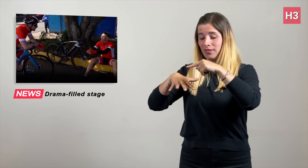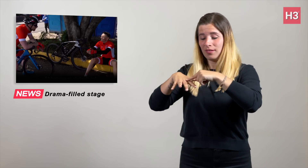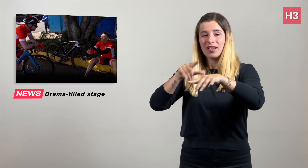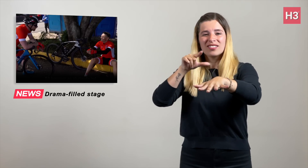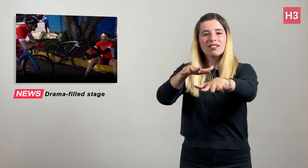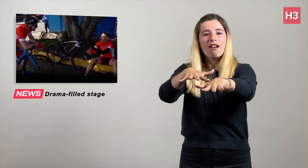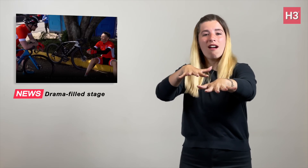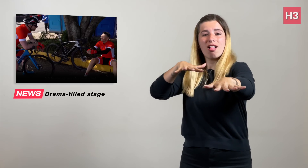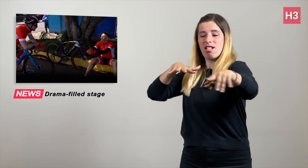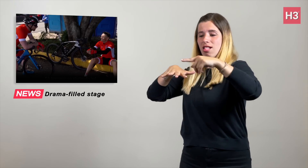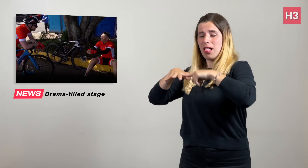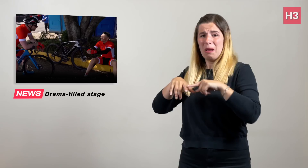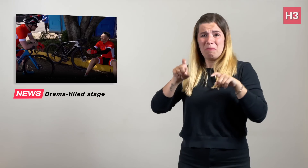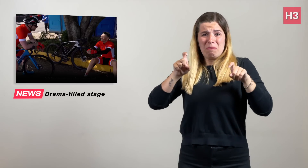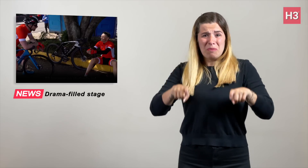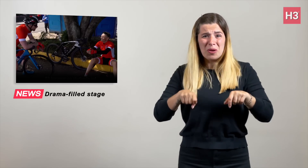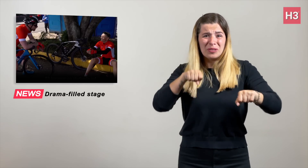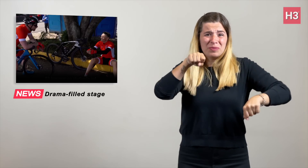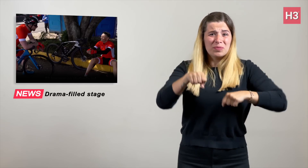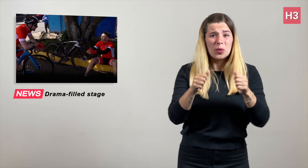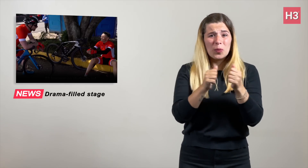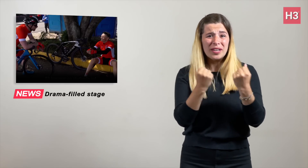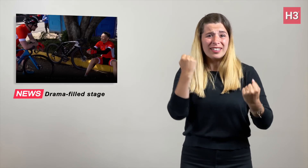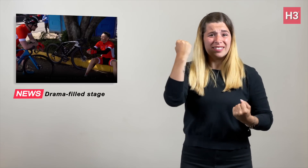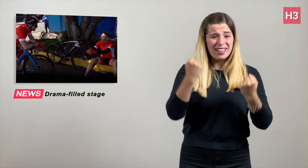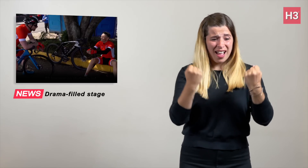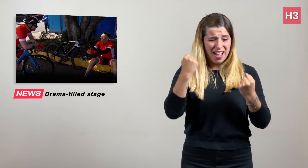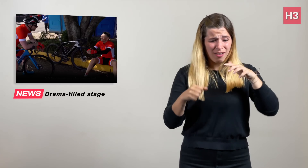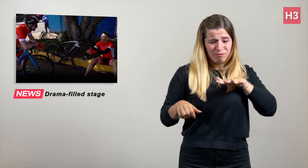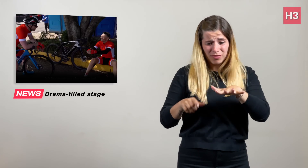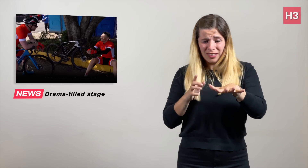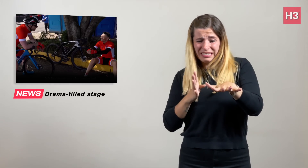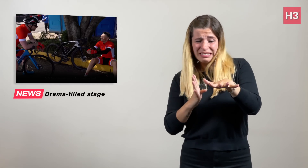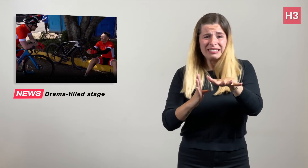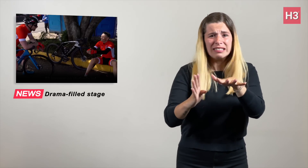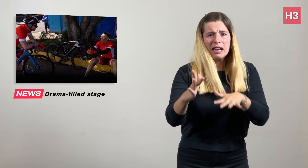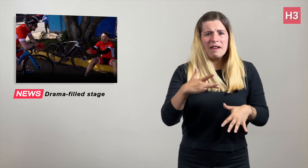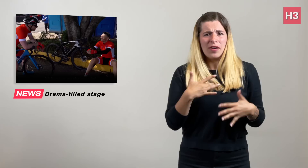had to cycle on the highway along with the rest of the traffic,